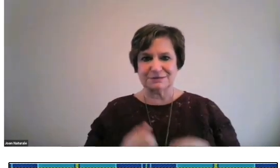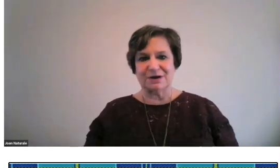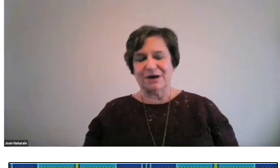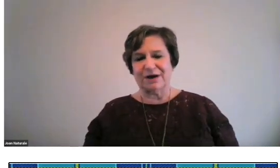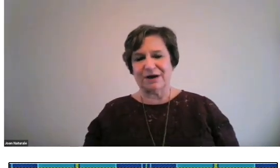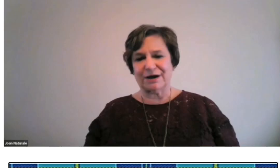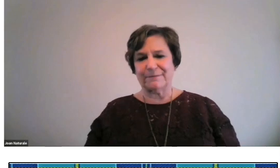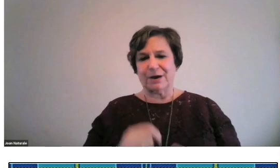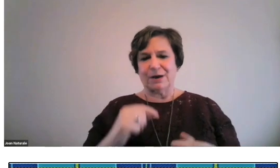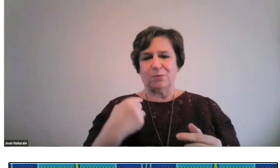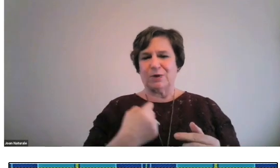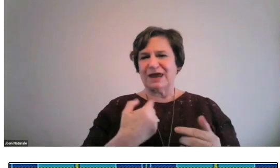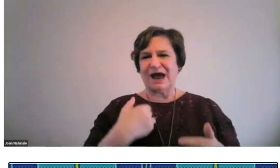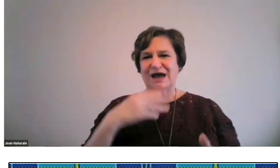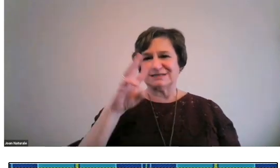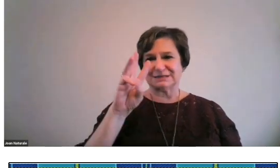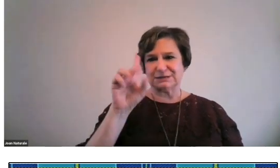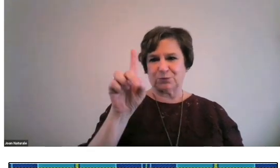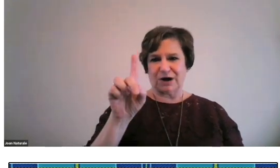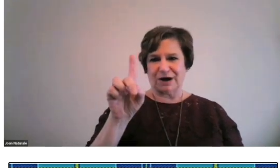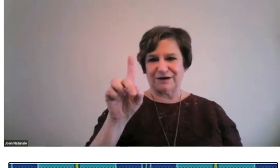on library and information resources.